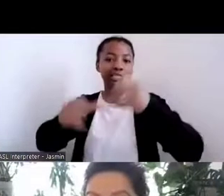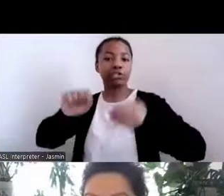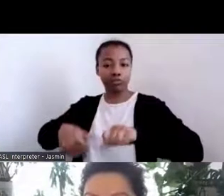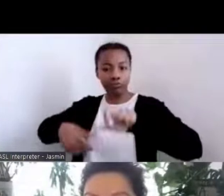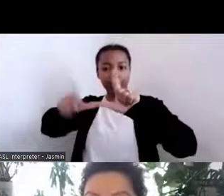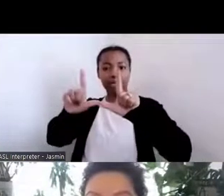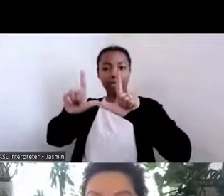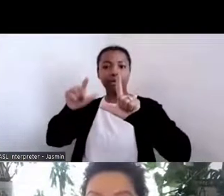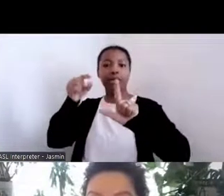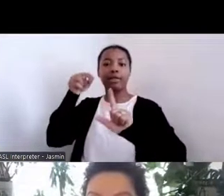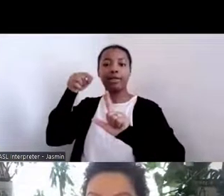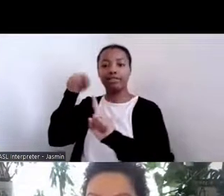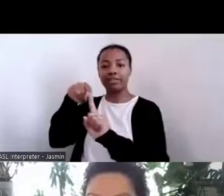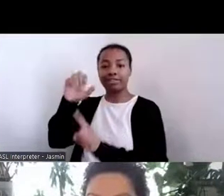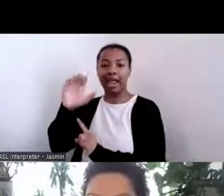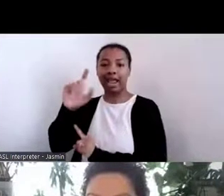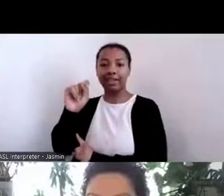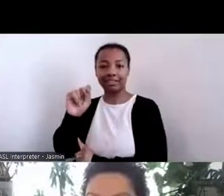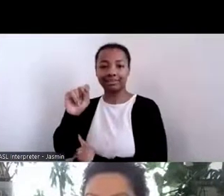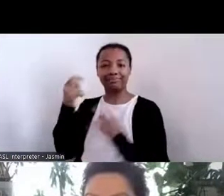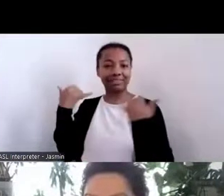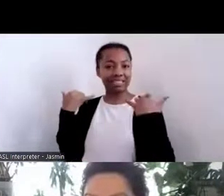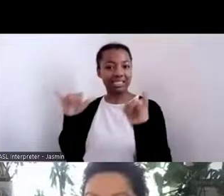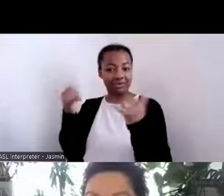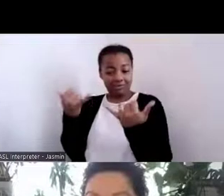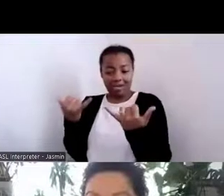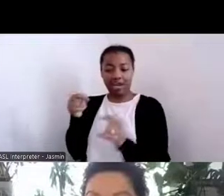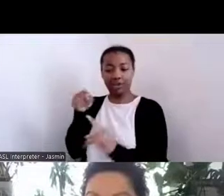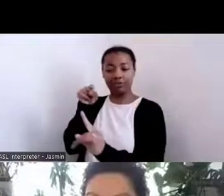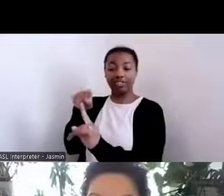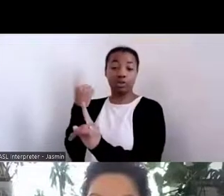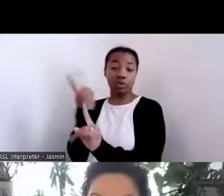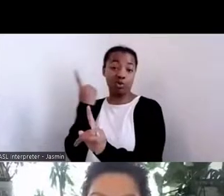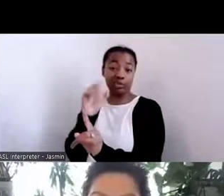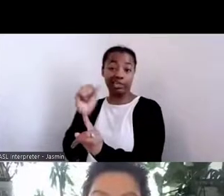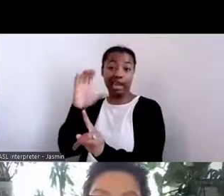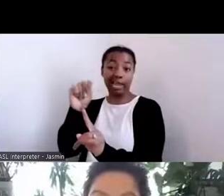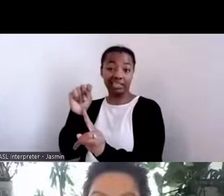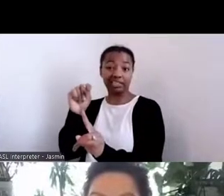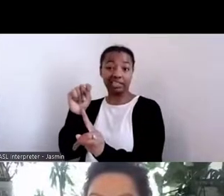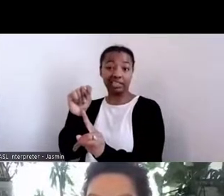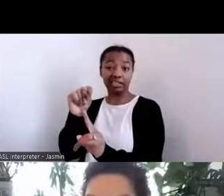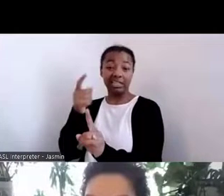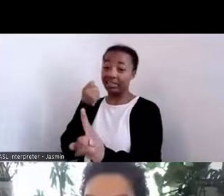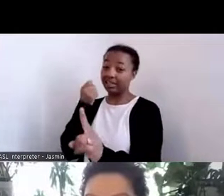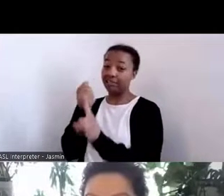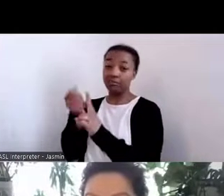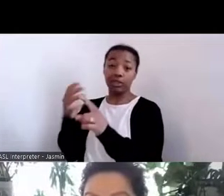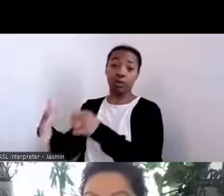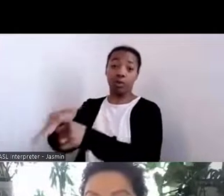only act of its kind in the whole nation, and it's led by our indigenous people.